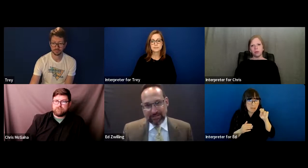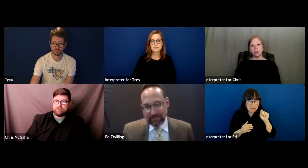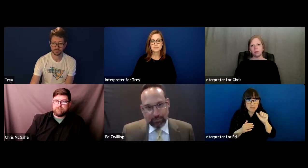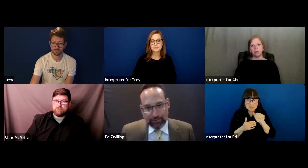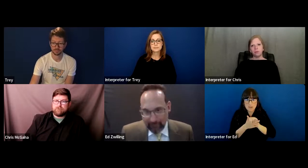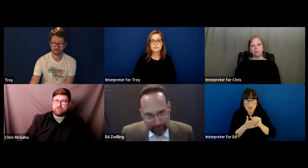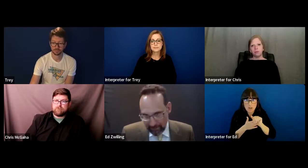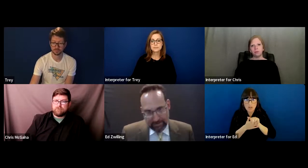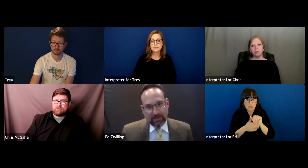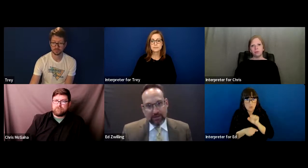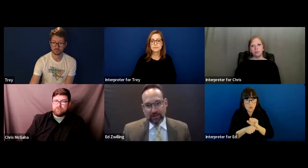accessible to everybody.